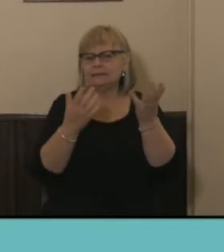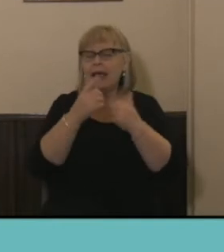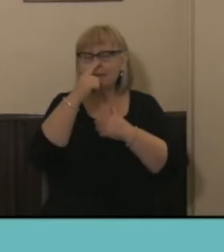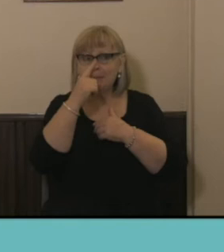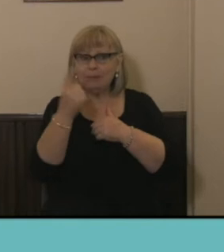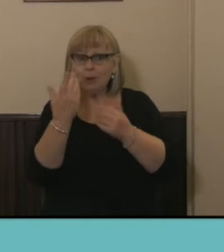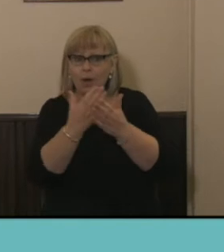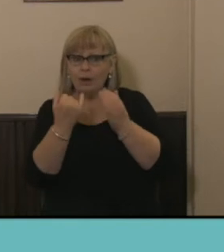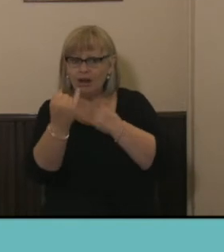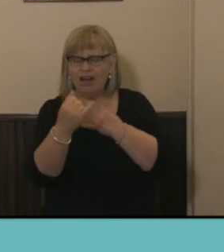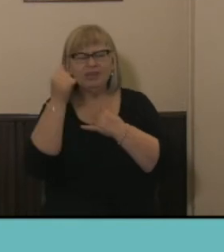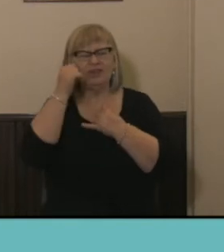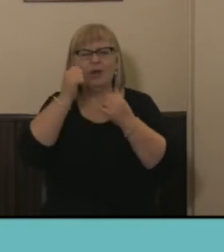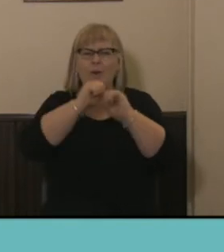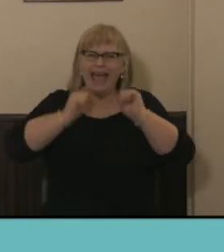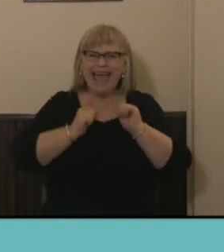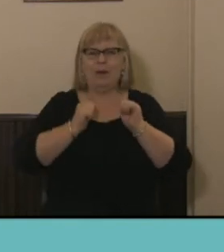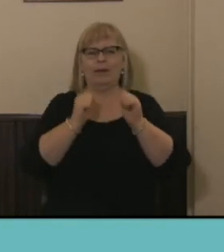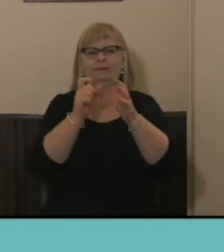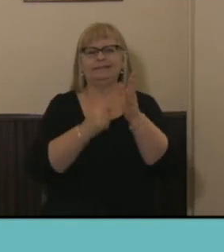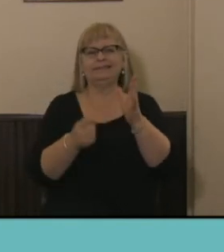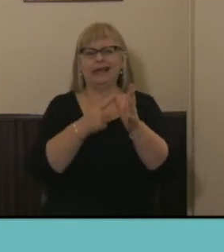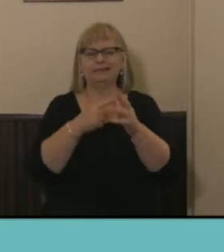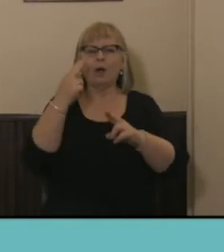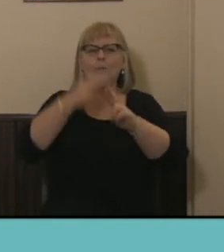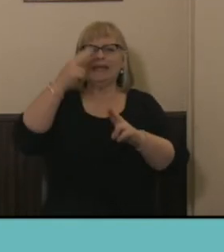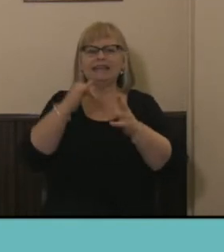familiar with extracting that data out of the quick stats products.